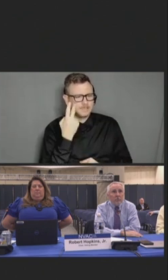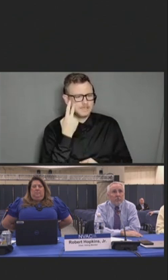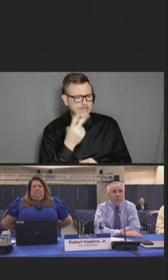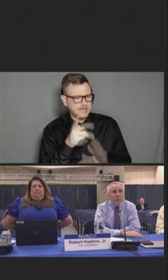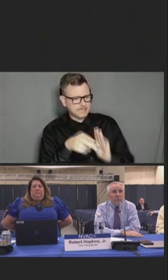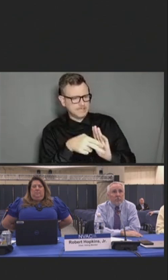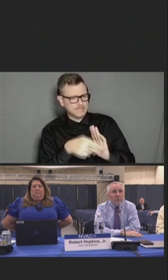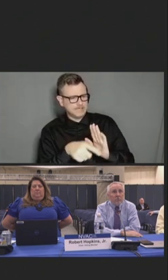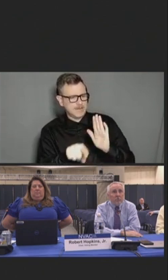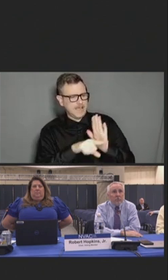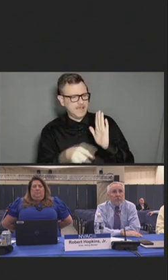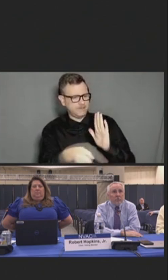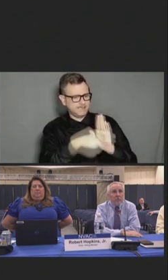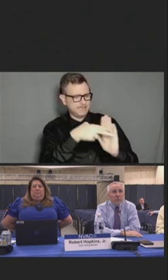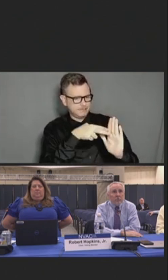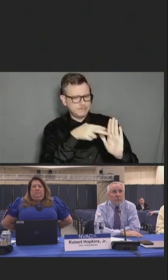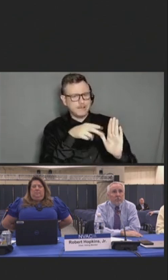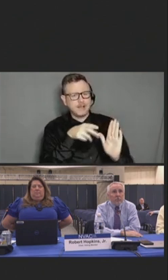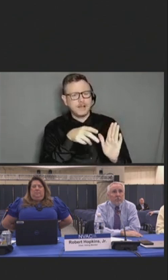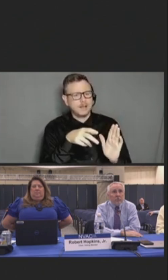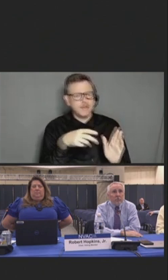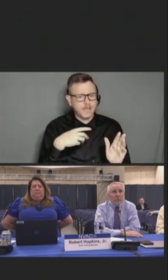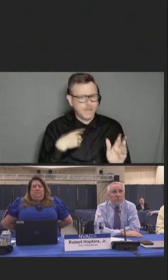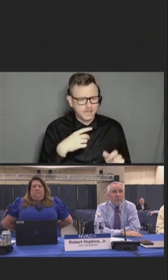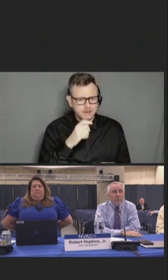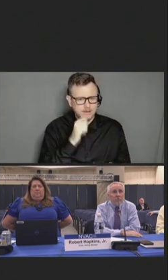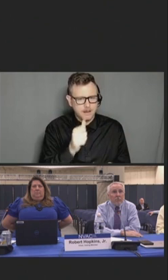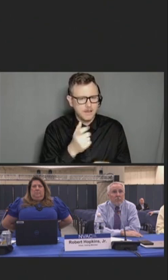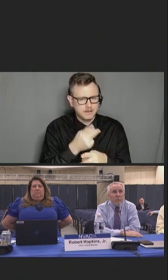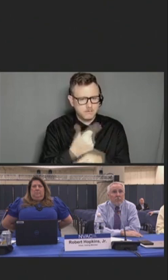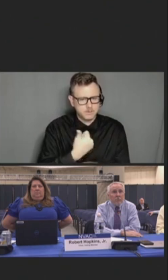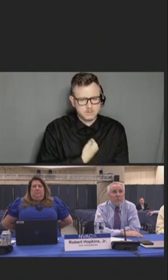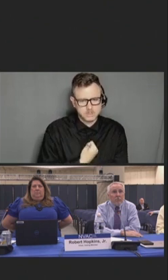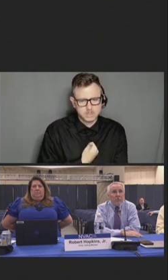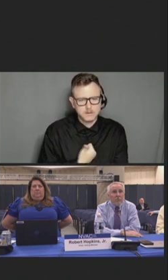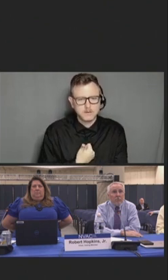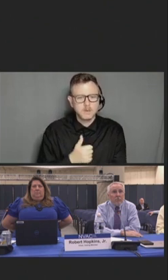In a cross-sectional study of healthcare workers in the U.S. during the pandemic, [unintelligible]